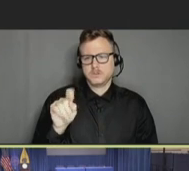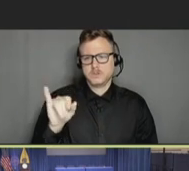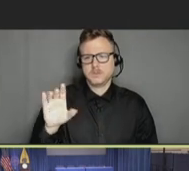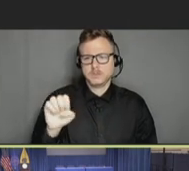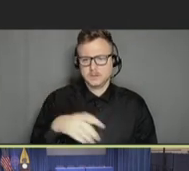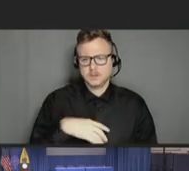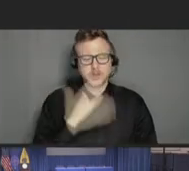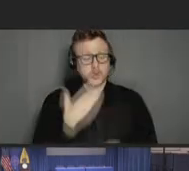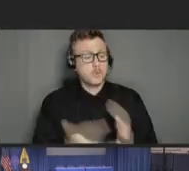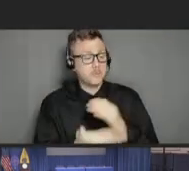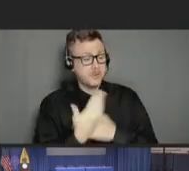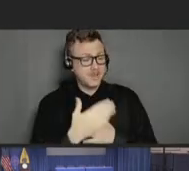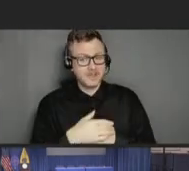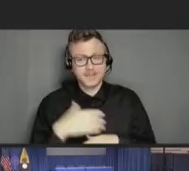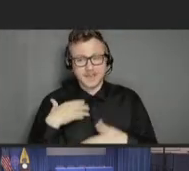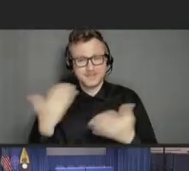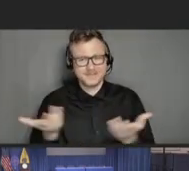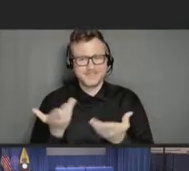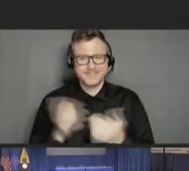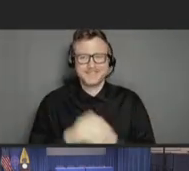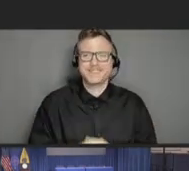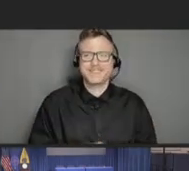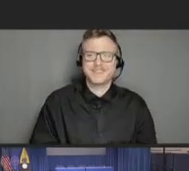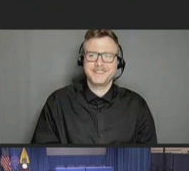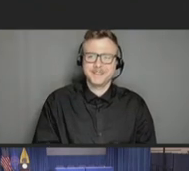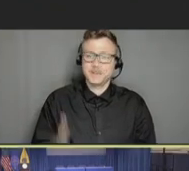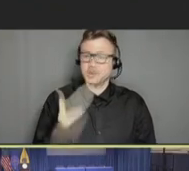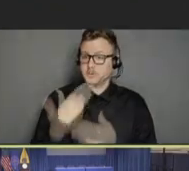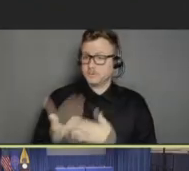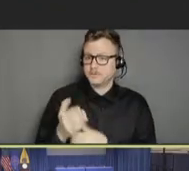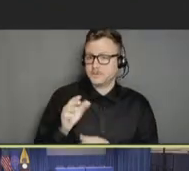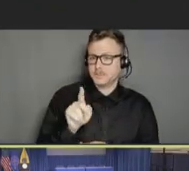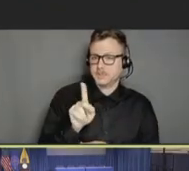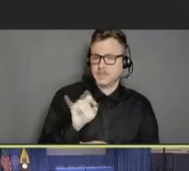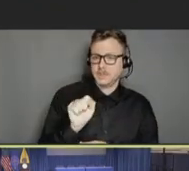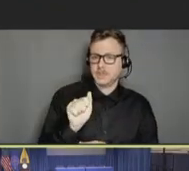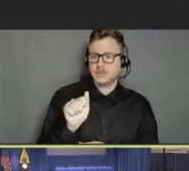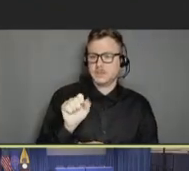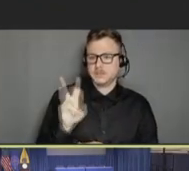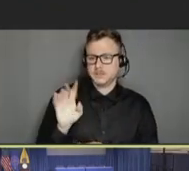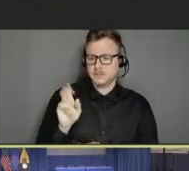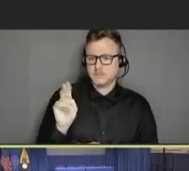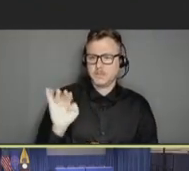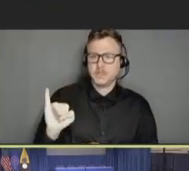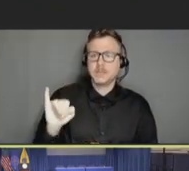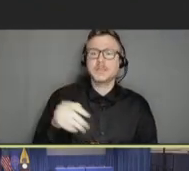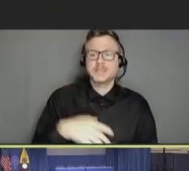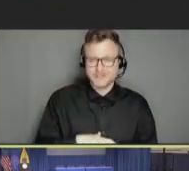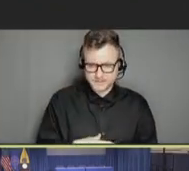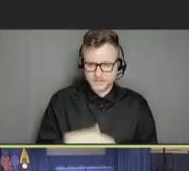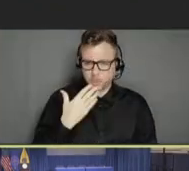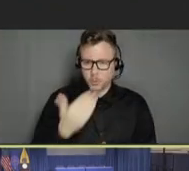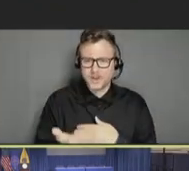Geeta Swamy: Here. Good morning. Ann Aikin: Good morning. Robert Swanson? Robert Swanson: Present.